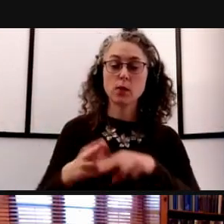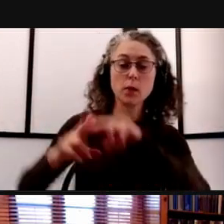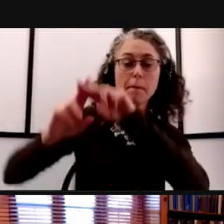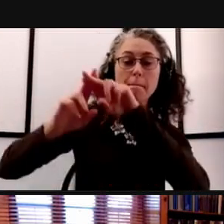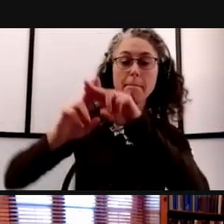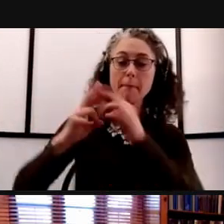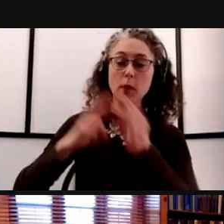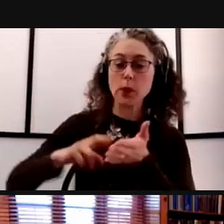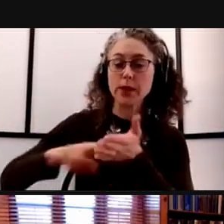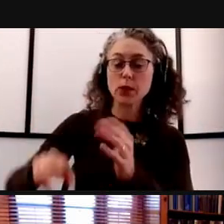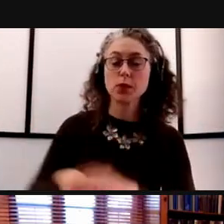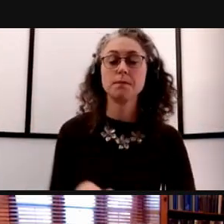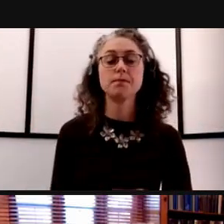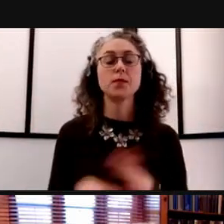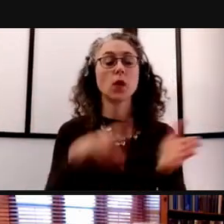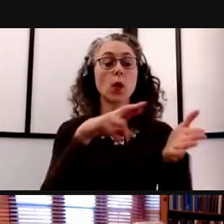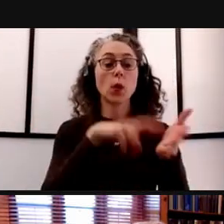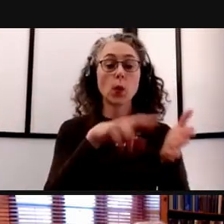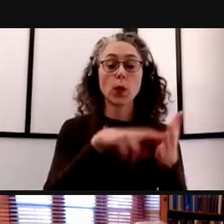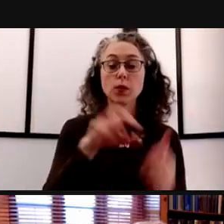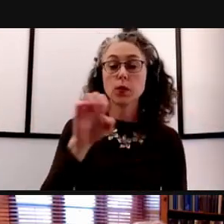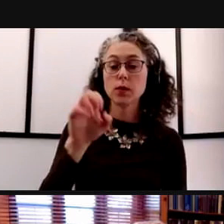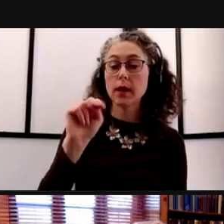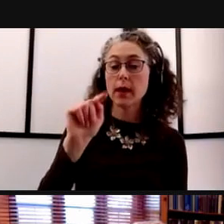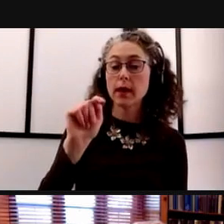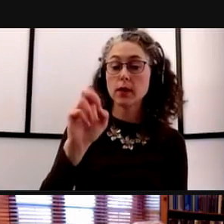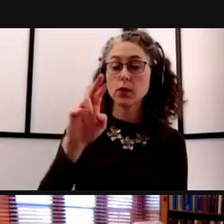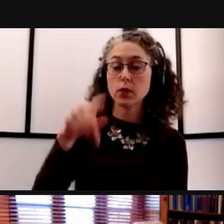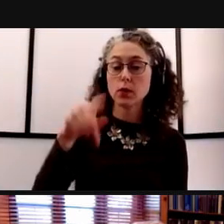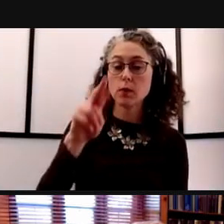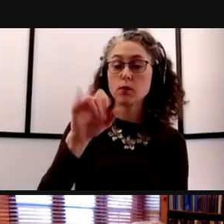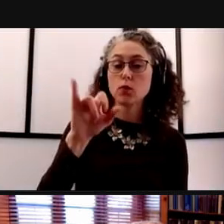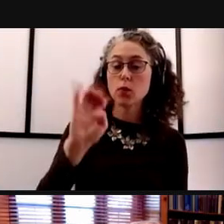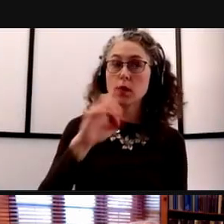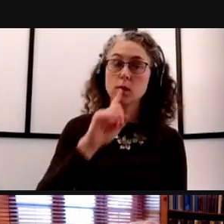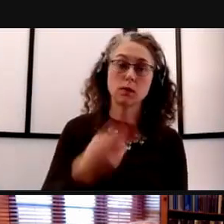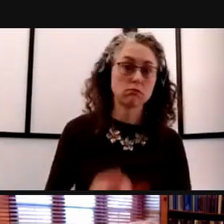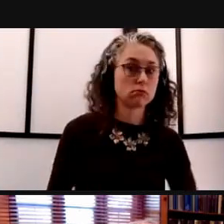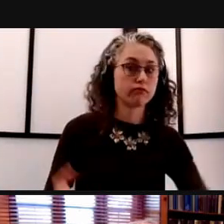Our research enterprise has certainly come a long way since last spring, when COVID caused us to ramp